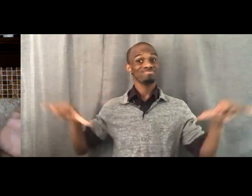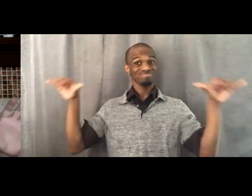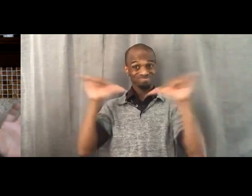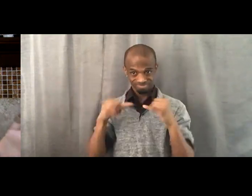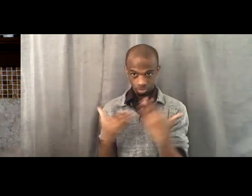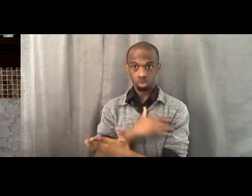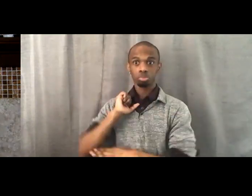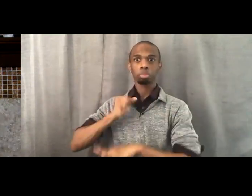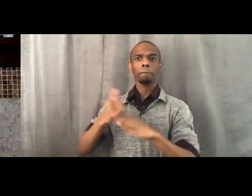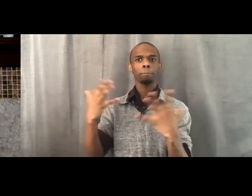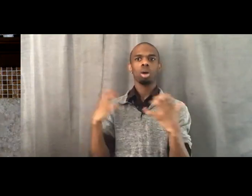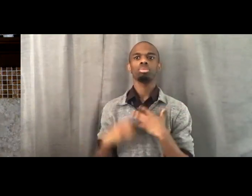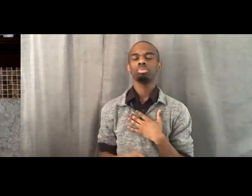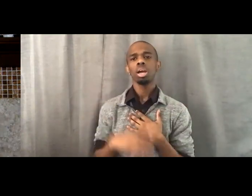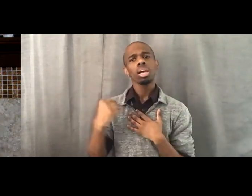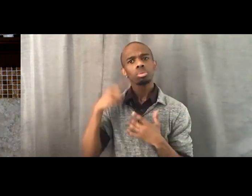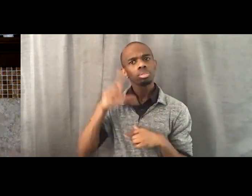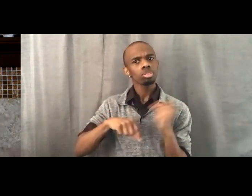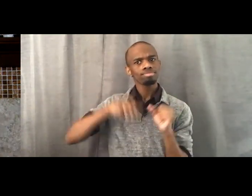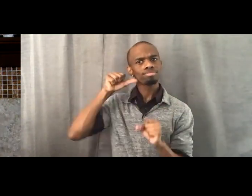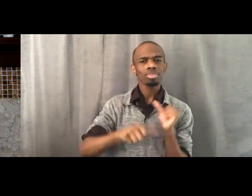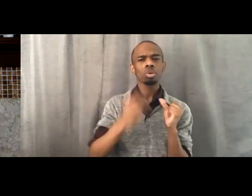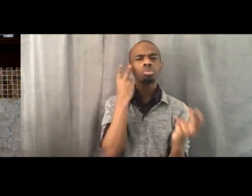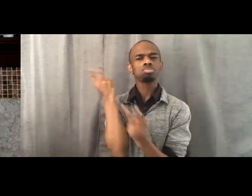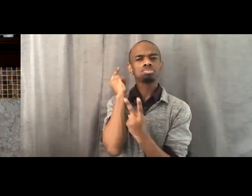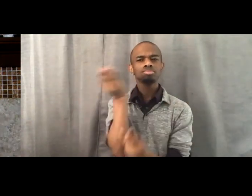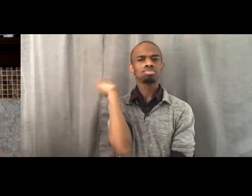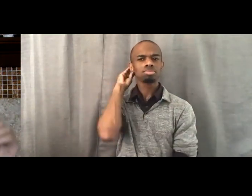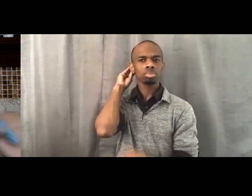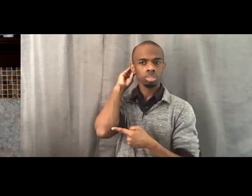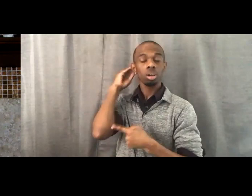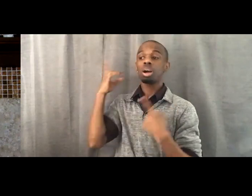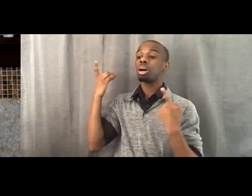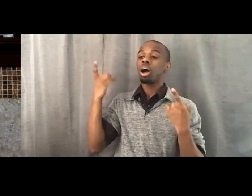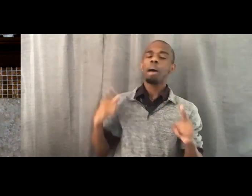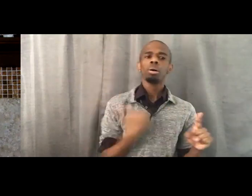that as we struggle for Black Power, as we struggle for what's more courageous,